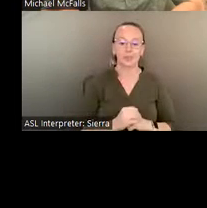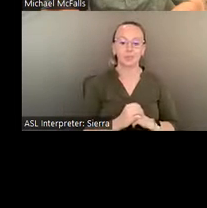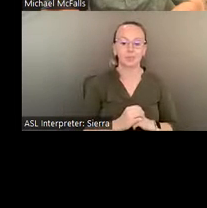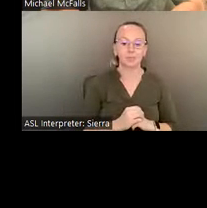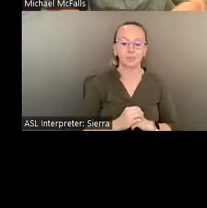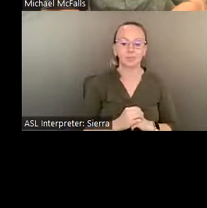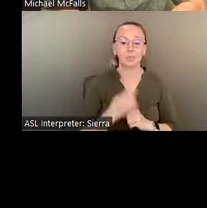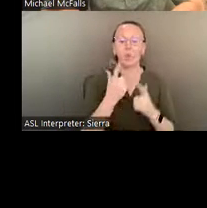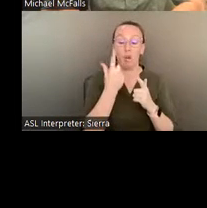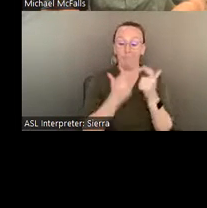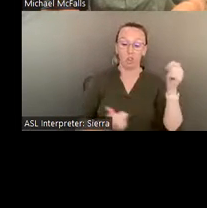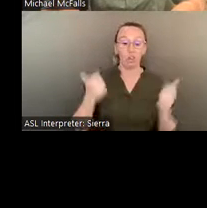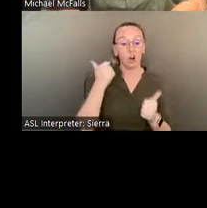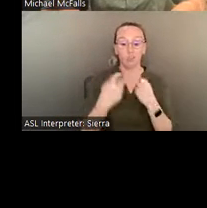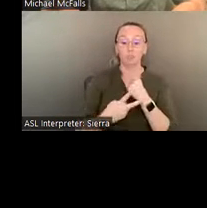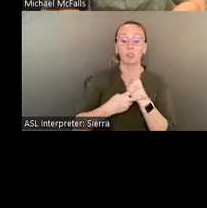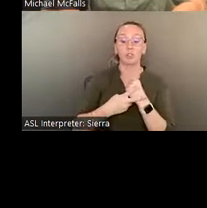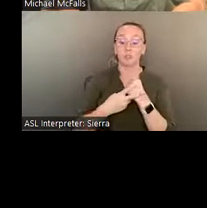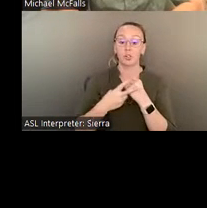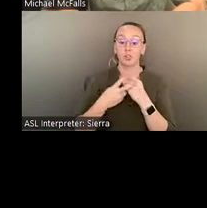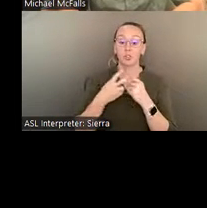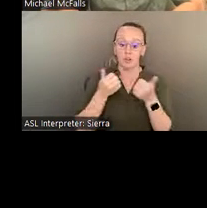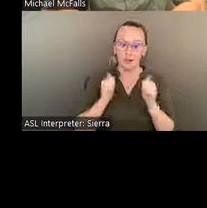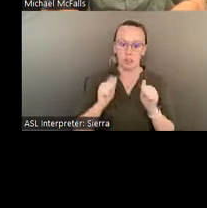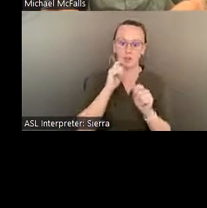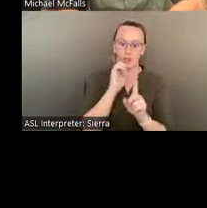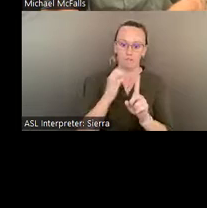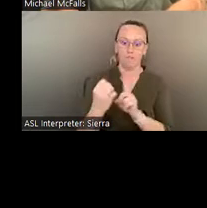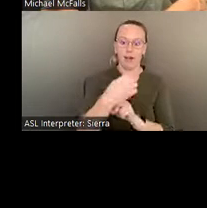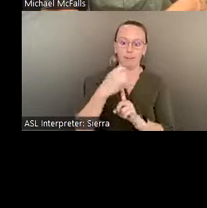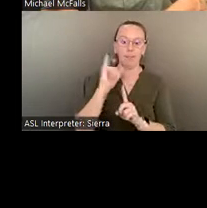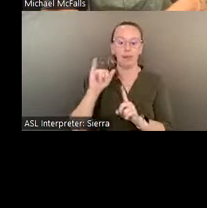preservation initiatives that the Kohler Foundation has ever taken on.